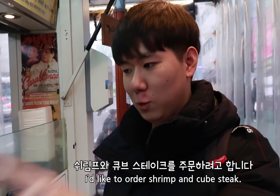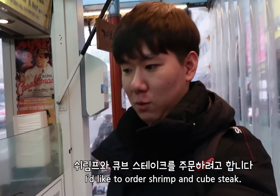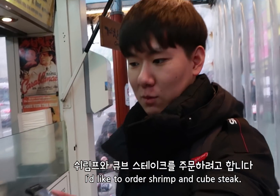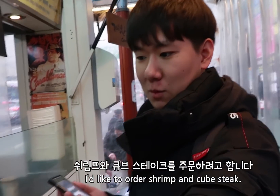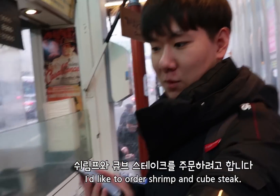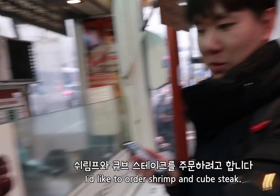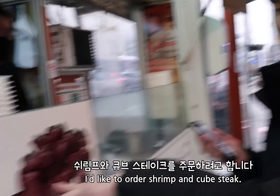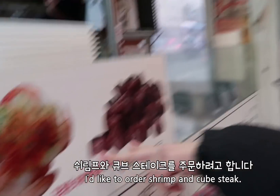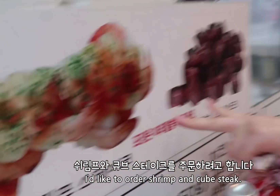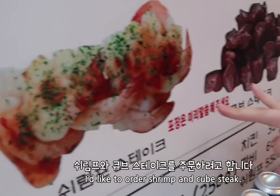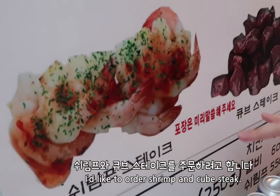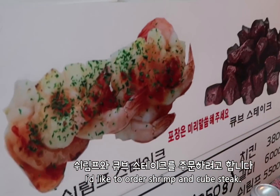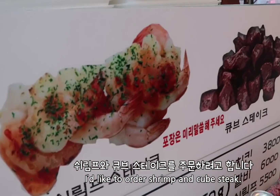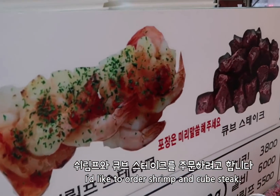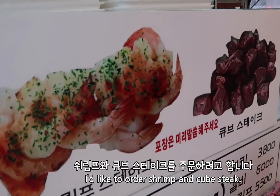I’d like to order shrimp and cube steak.